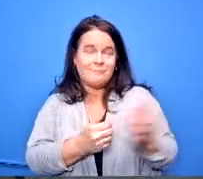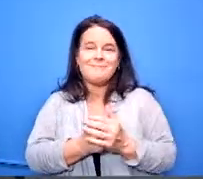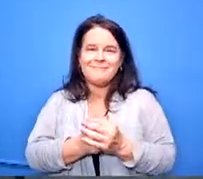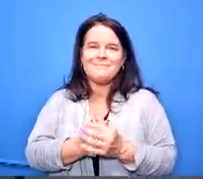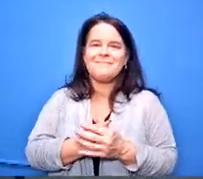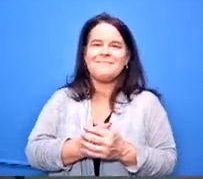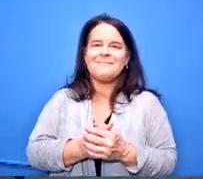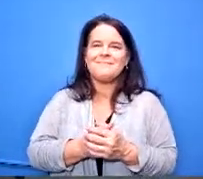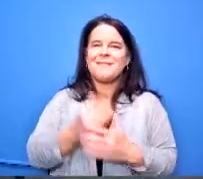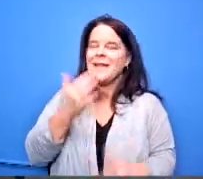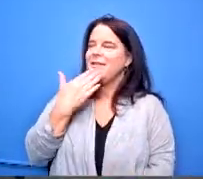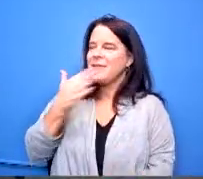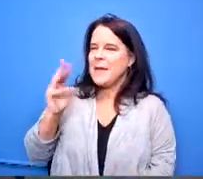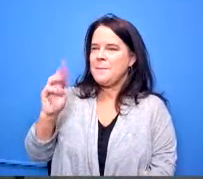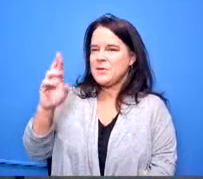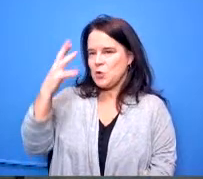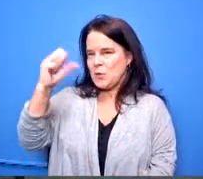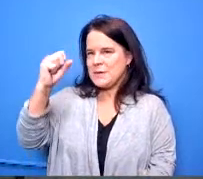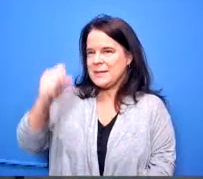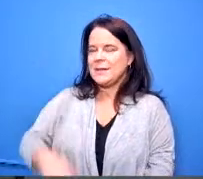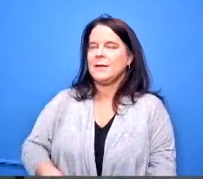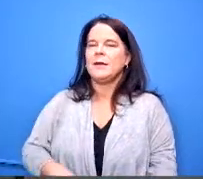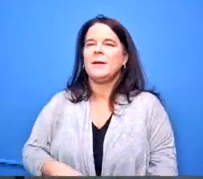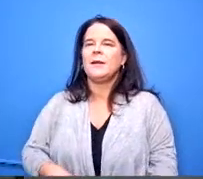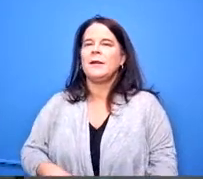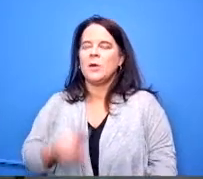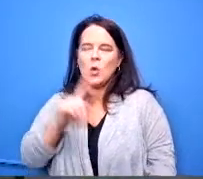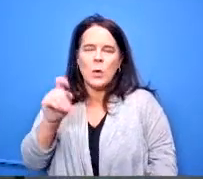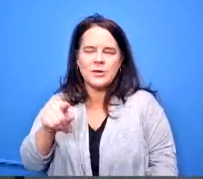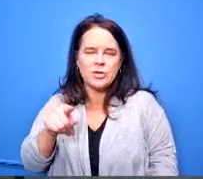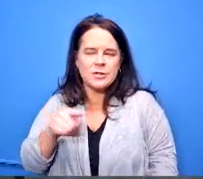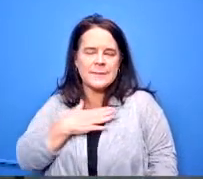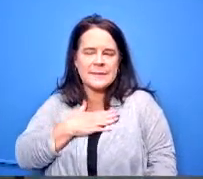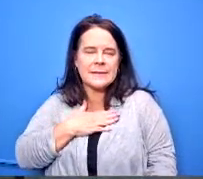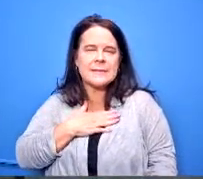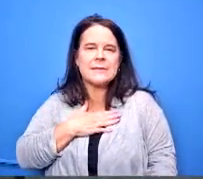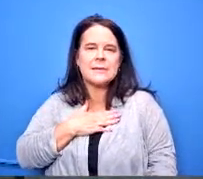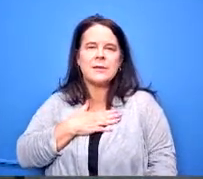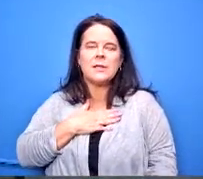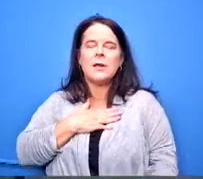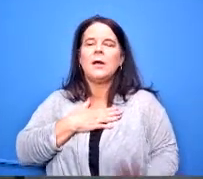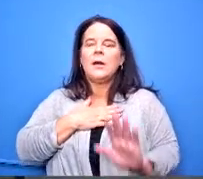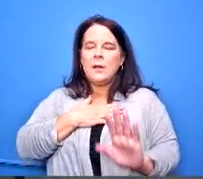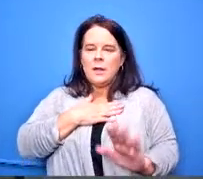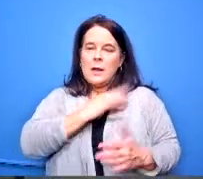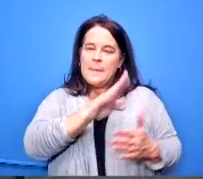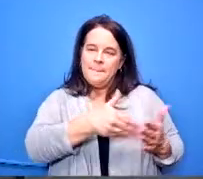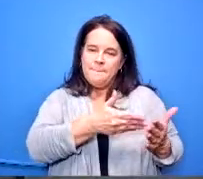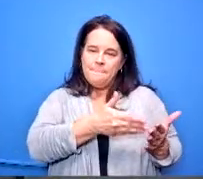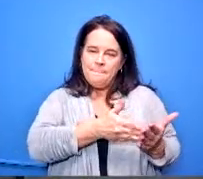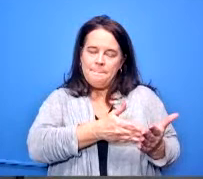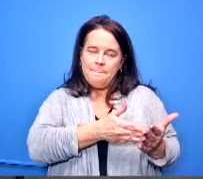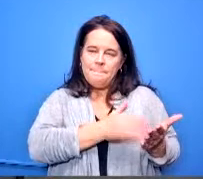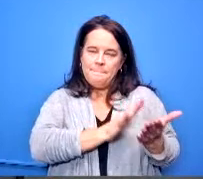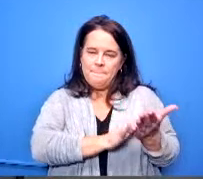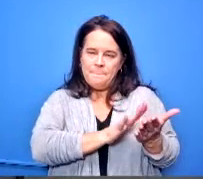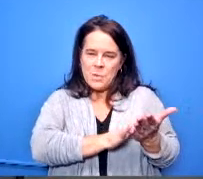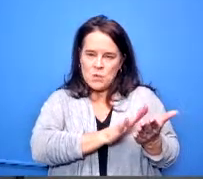uh thank you mr president a few questions if i may in the middle school or the earlier ages